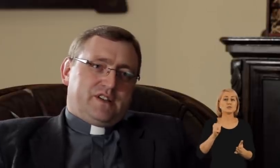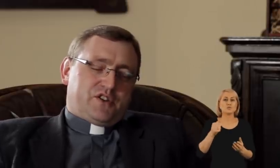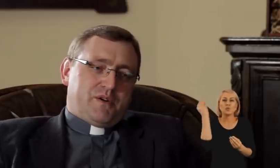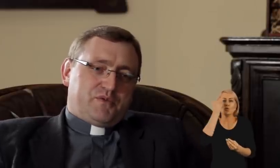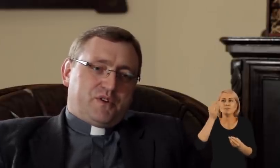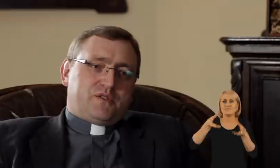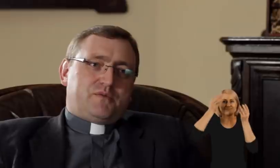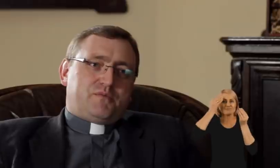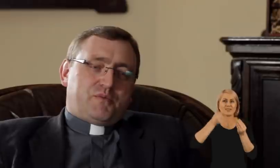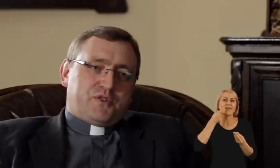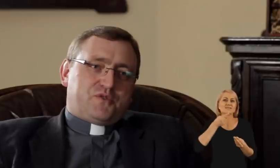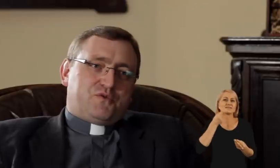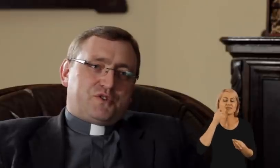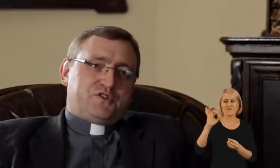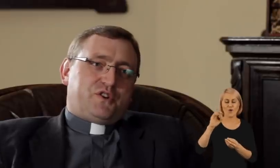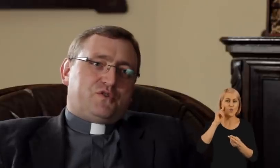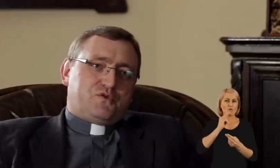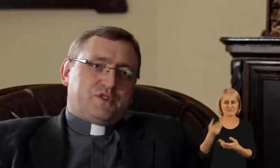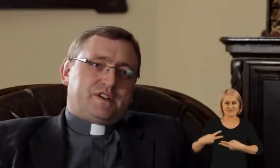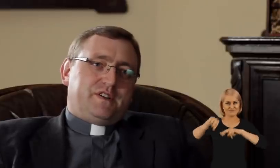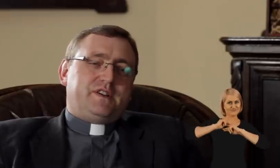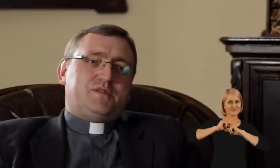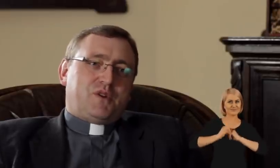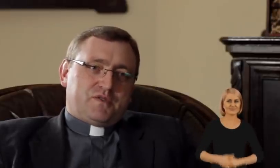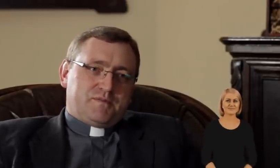The Deaf taught me their language.